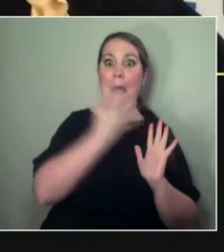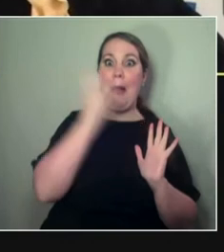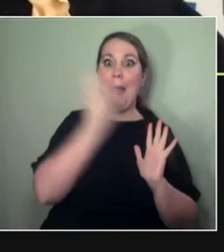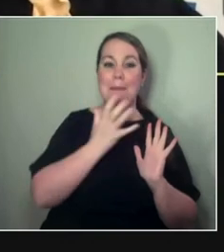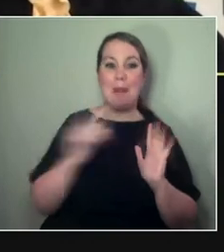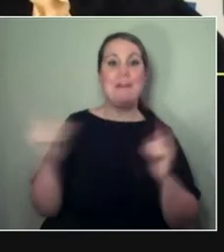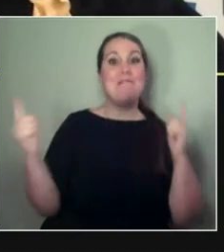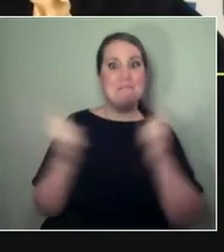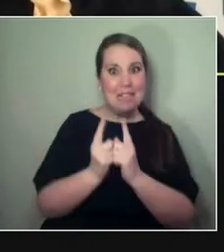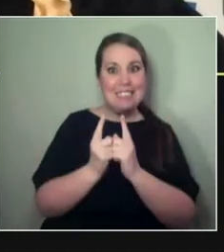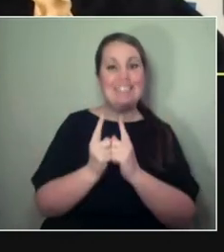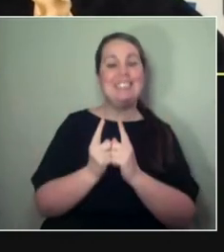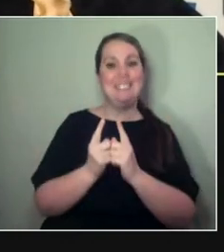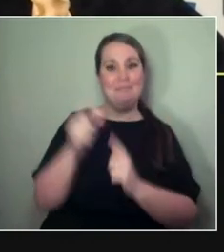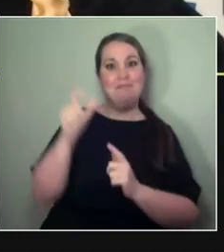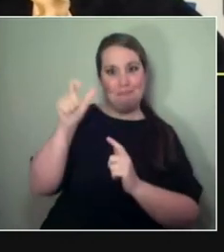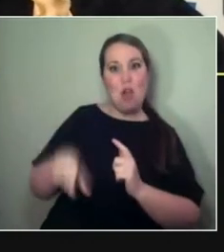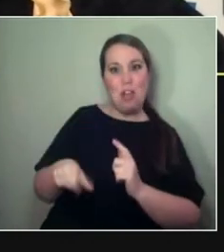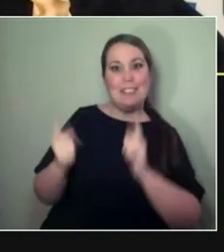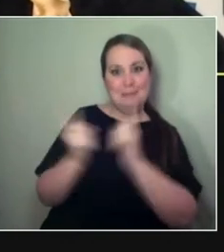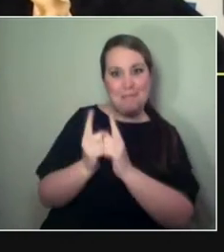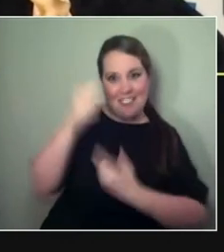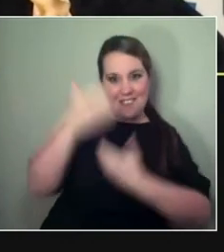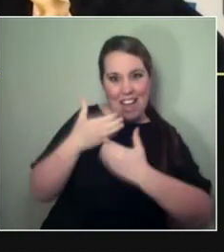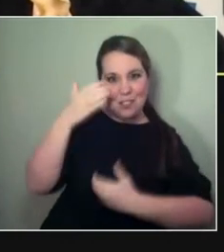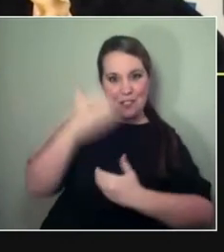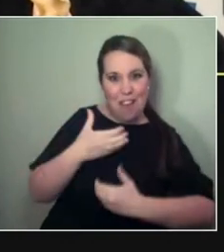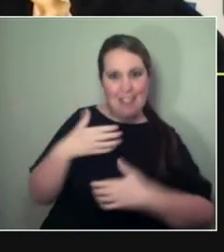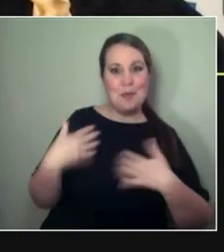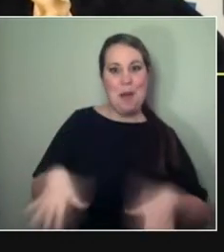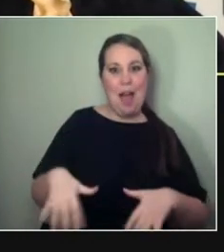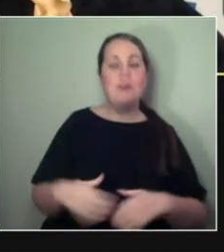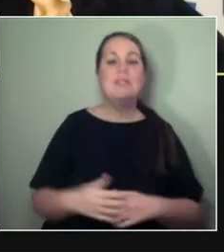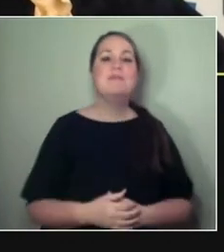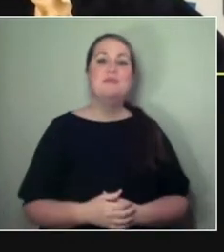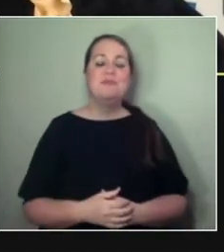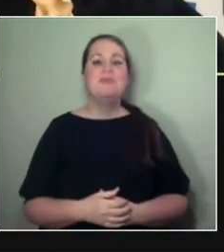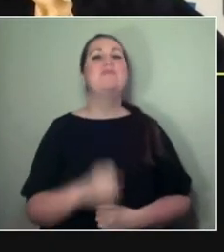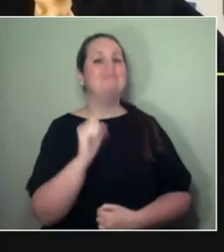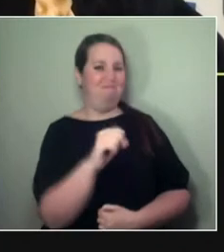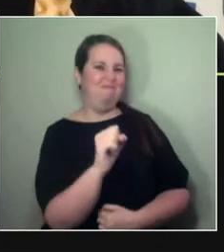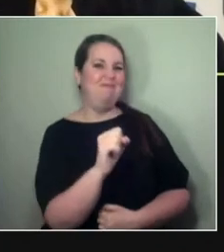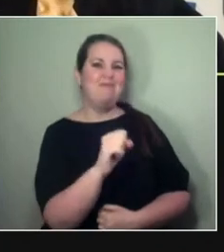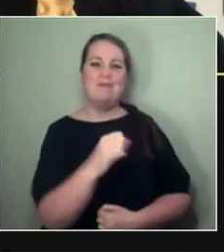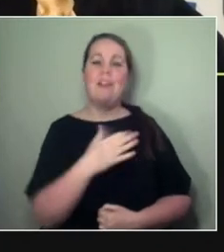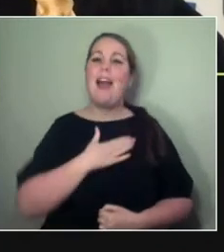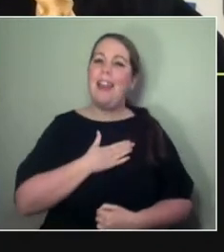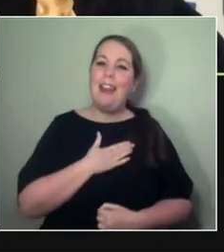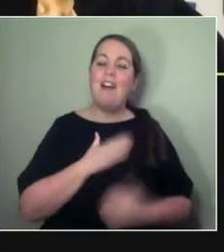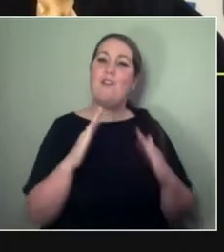But I have really loved being at home and actually having some of these in-real-life,